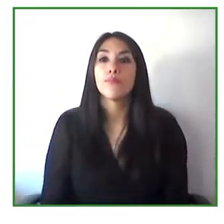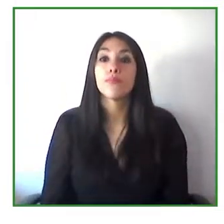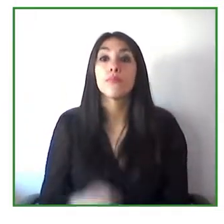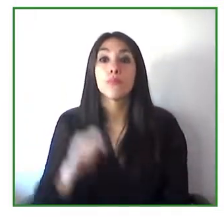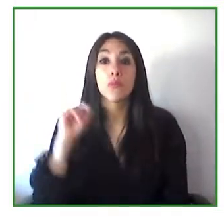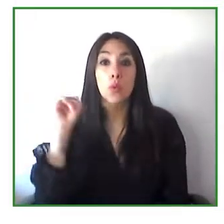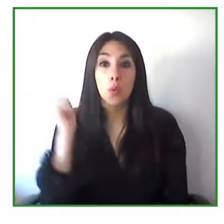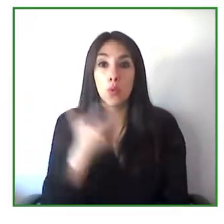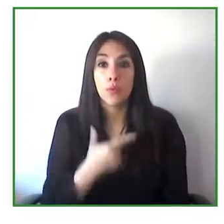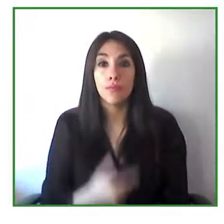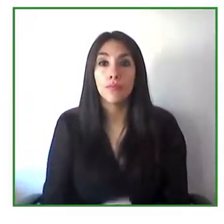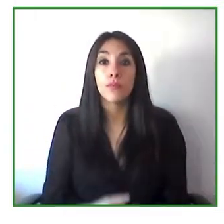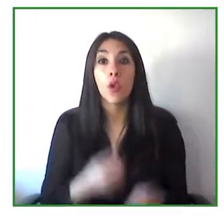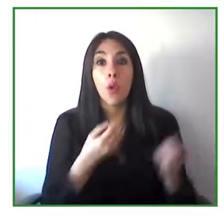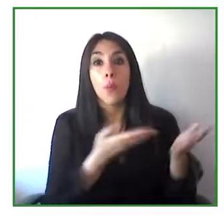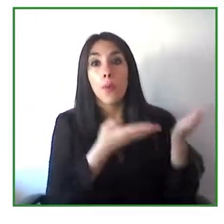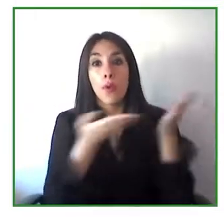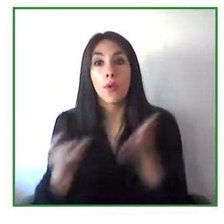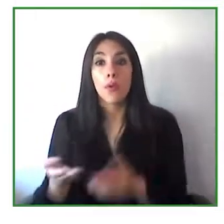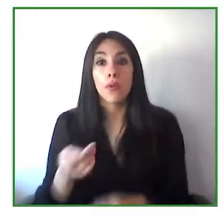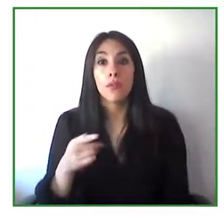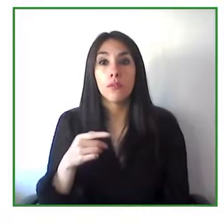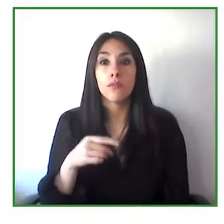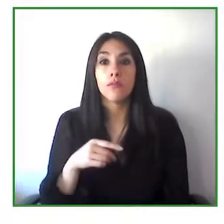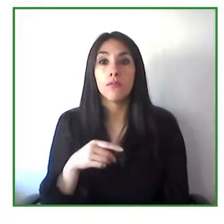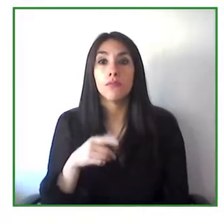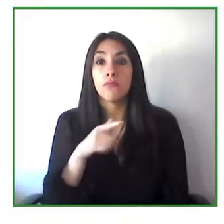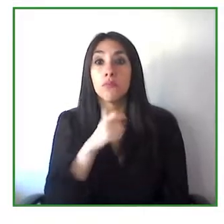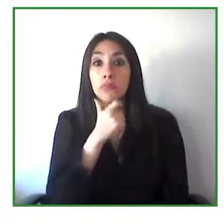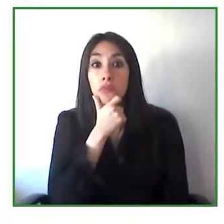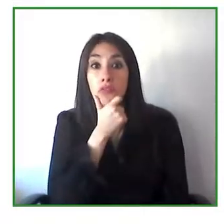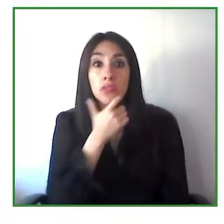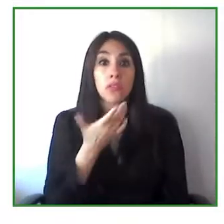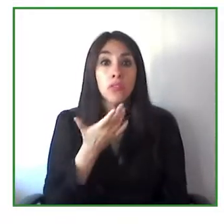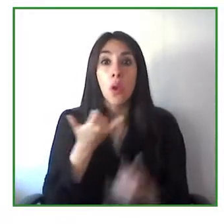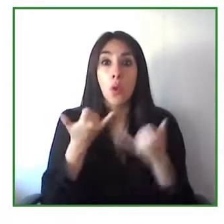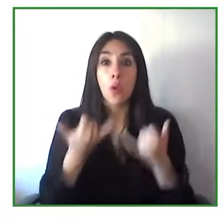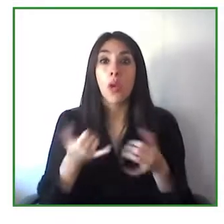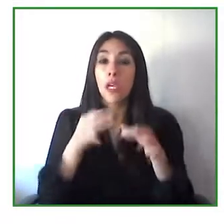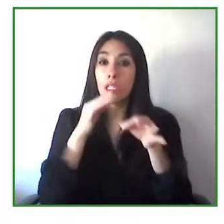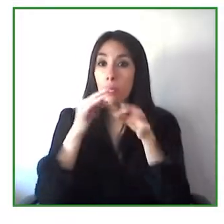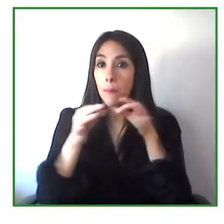session as all our speakers will speak in English, I will pass my presentation to English.